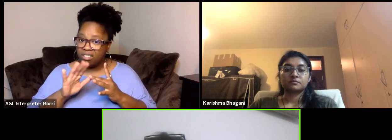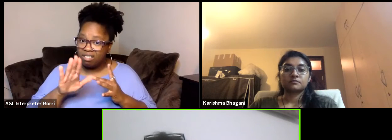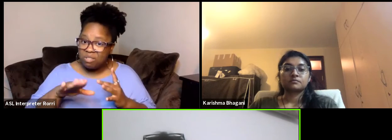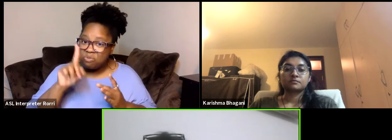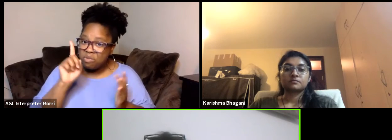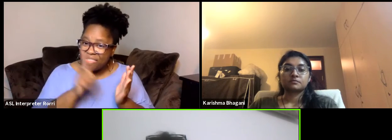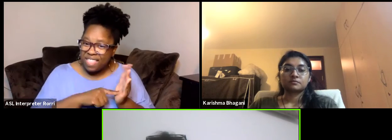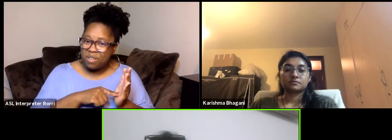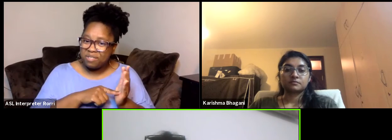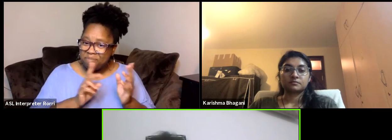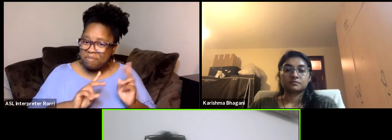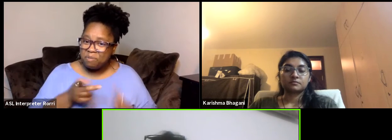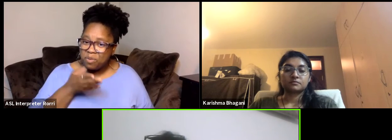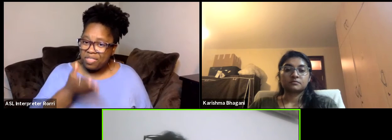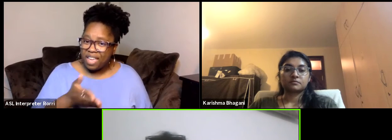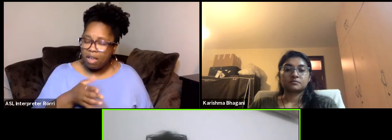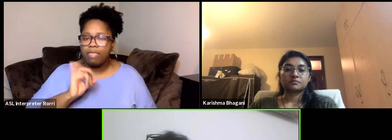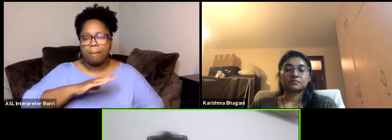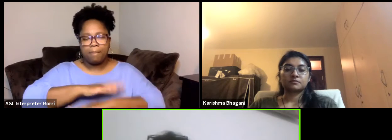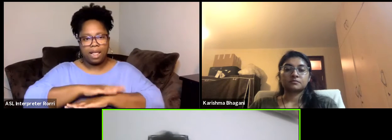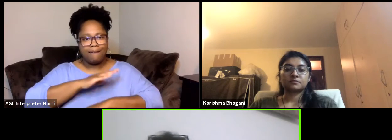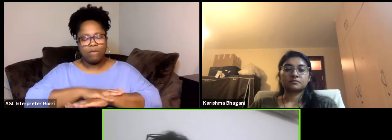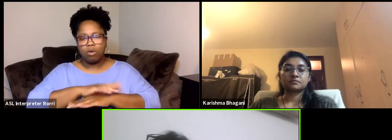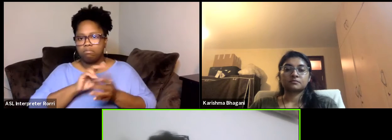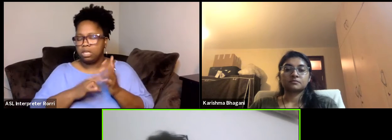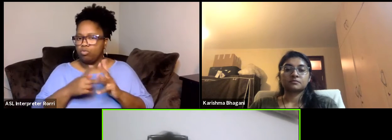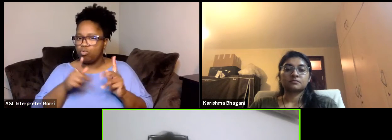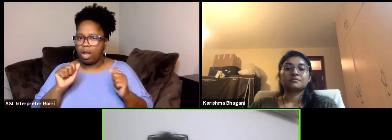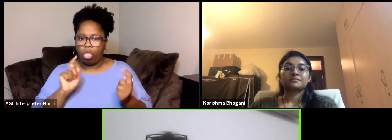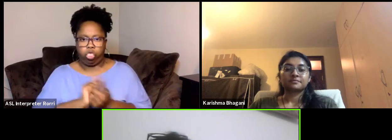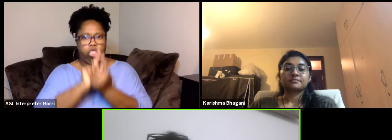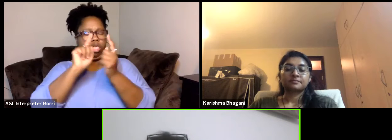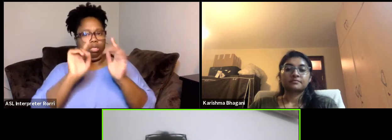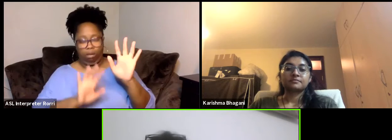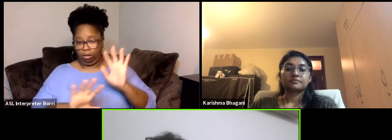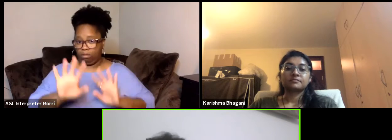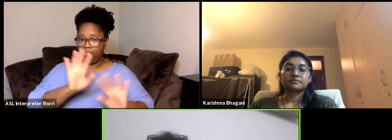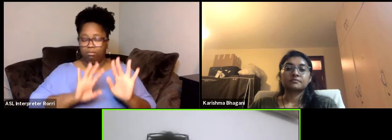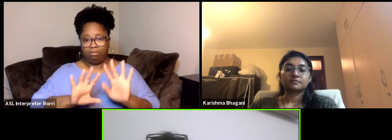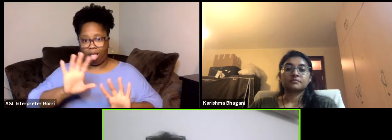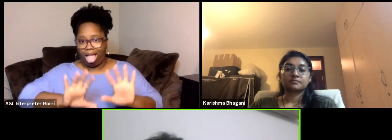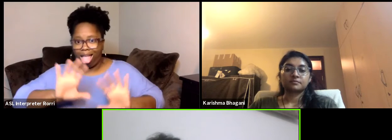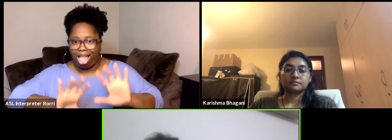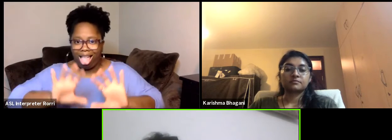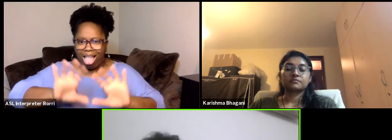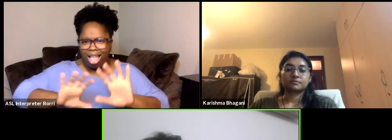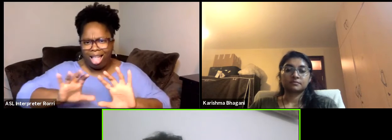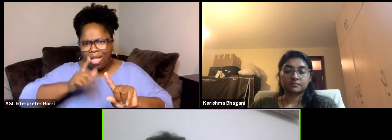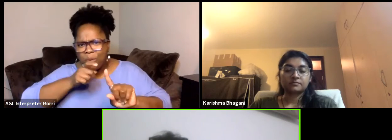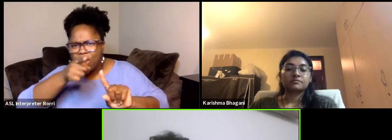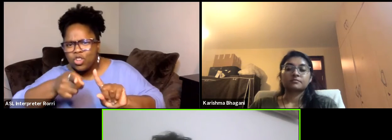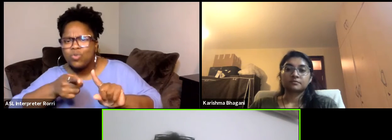and the platform allows you to bump in anyone and have a one-to-one chat. Who are you, what you do, and even the booths